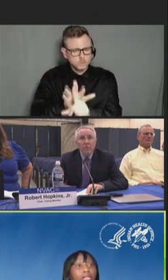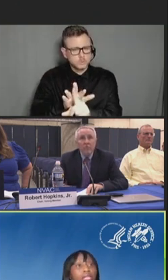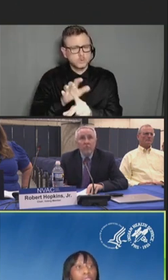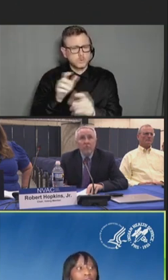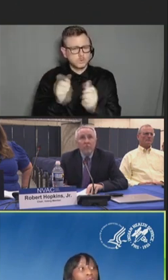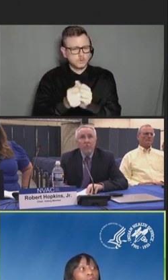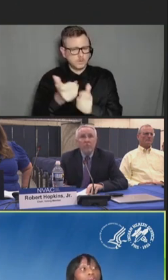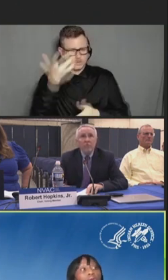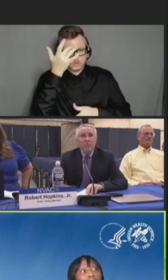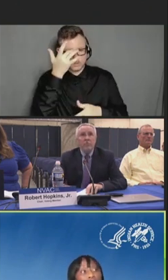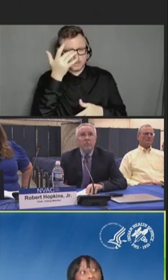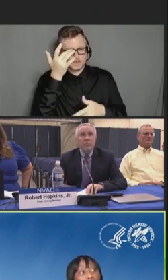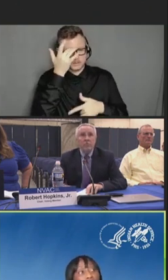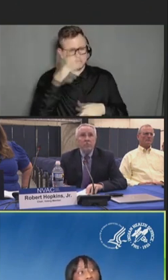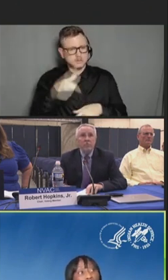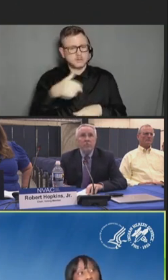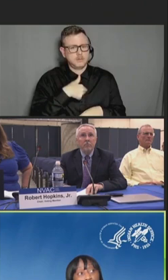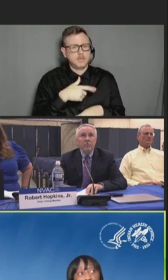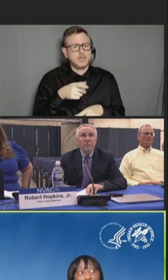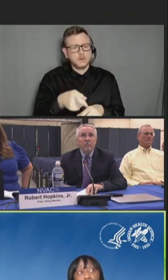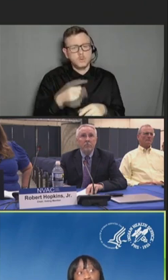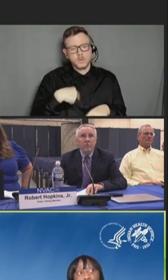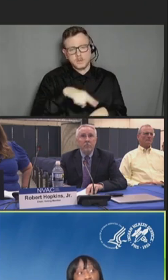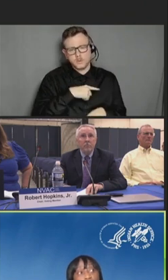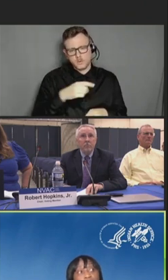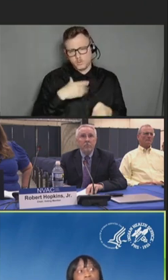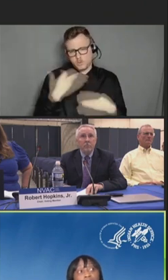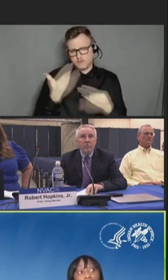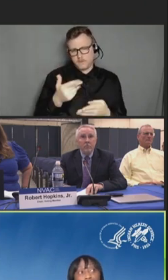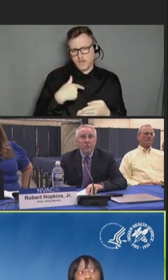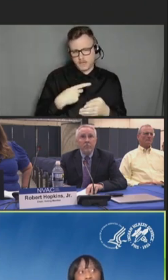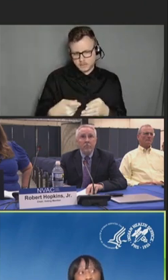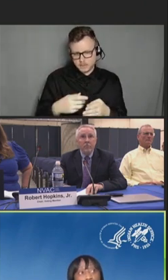Indian Health Service was among the first of the jurisdictions to expand access to JYNNEOS